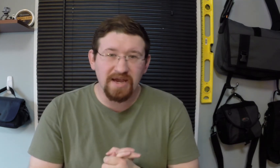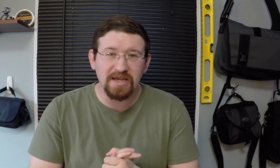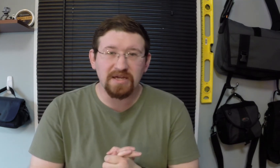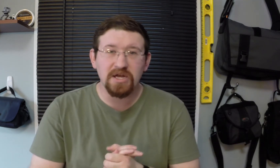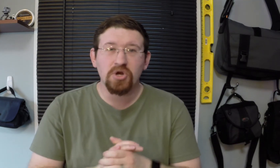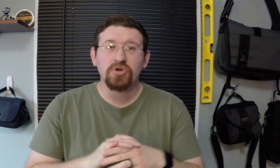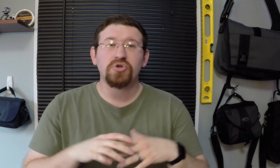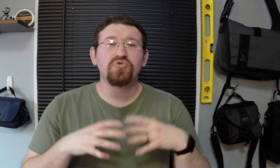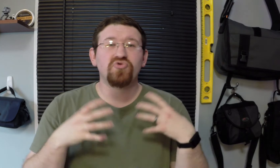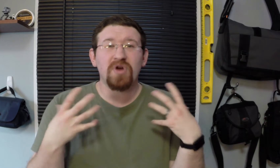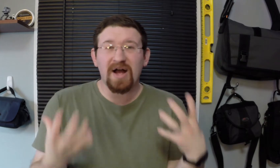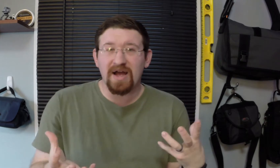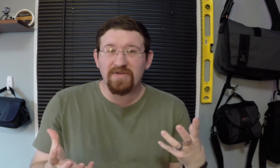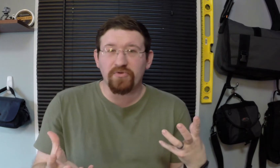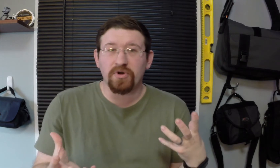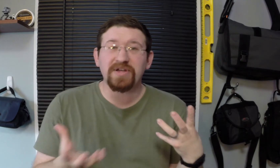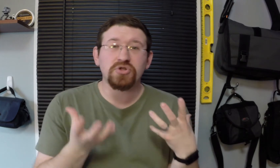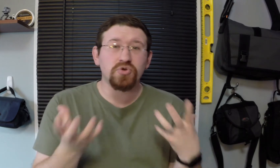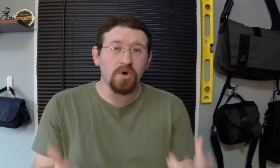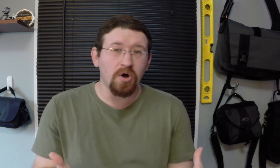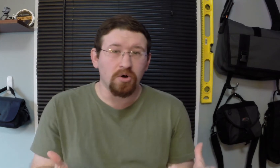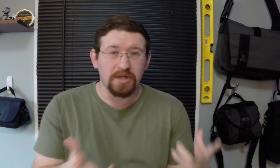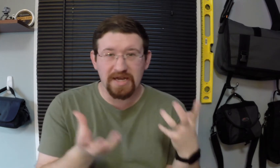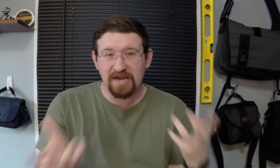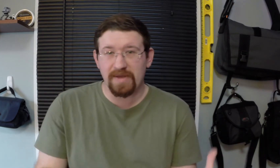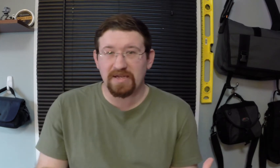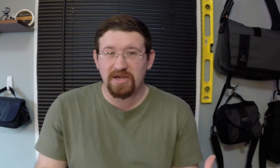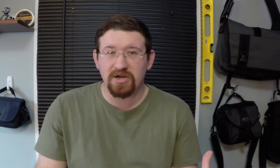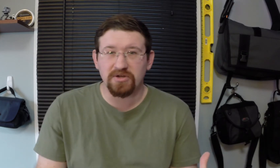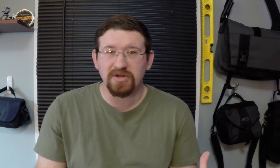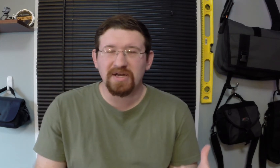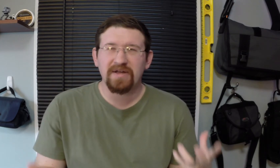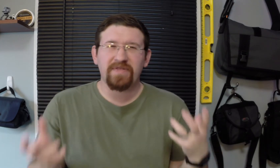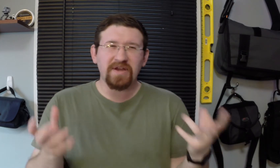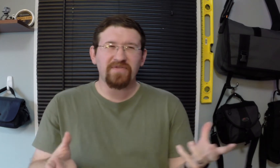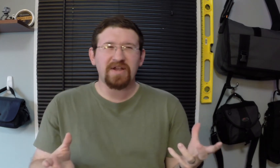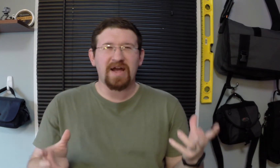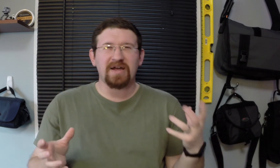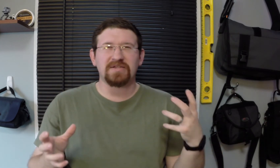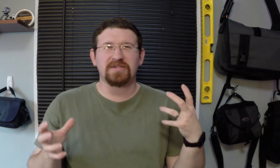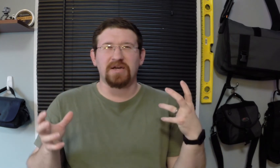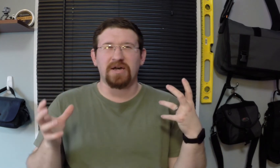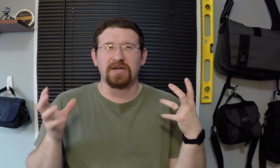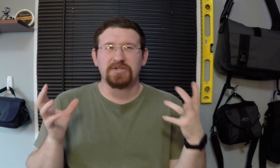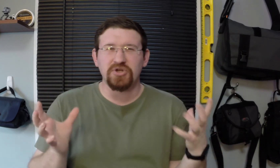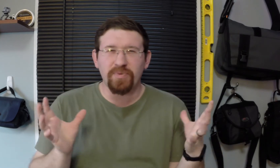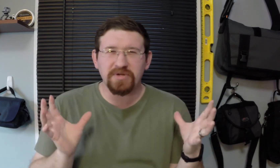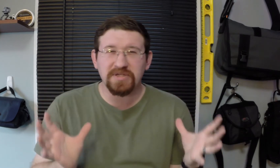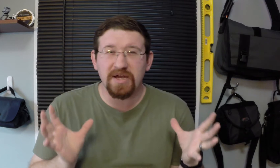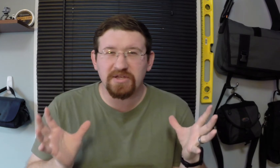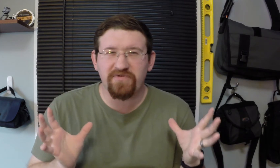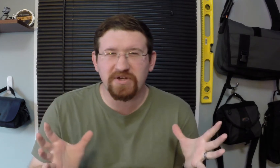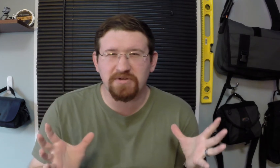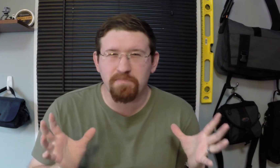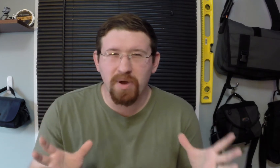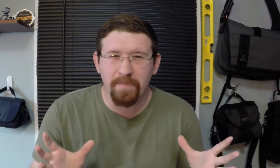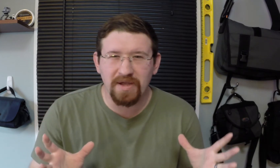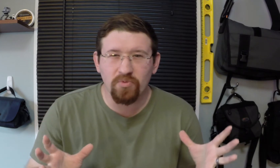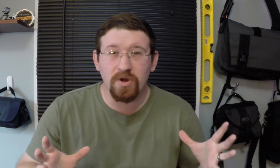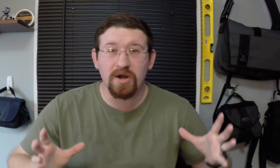their signing to drive or control an animated character. Think of it as a super science-fiction puppet.